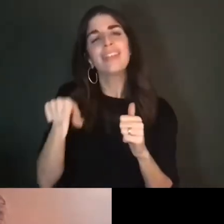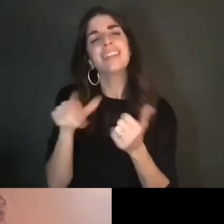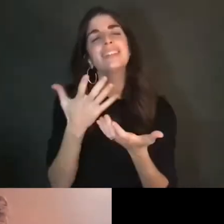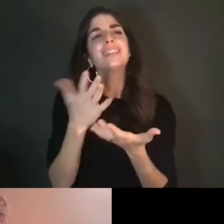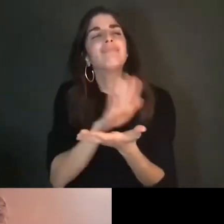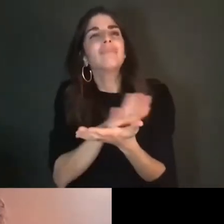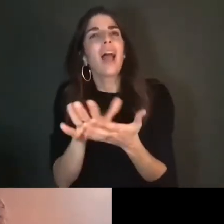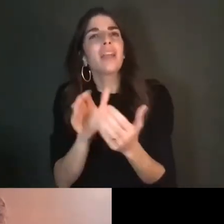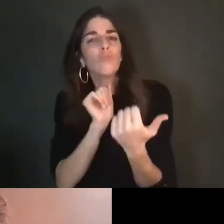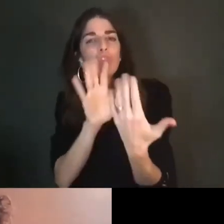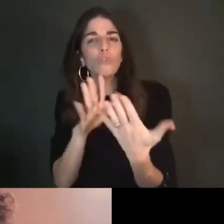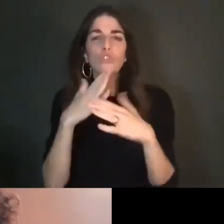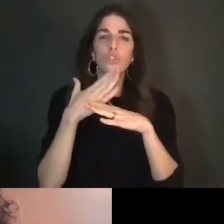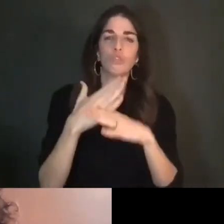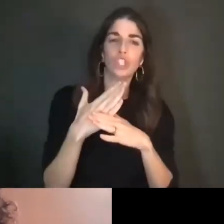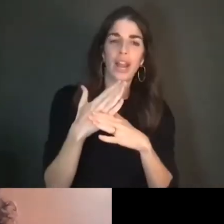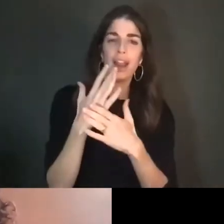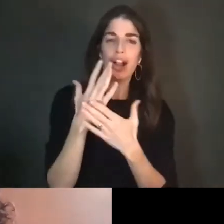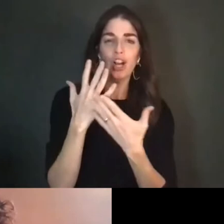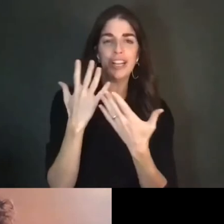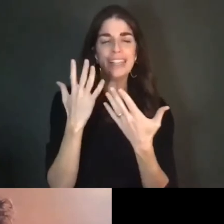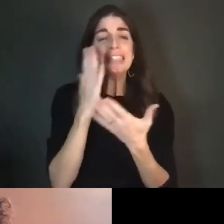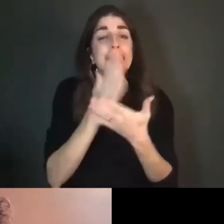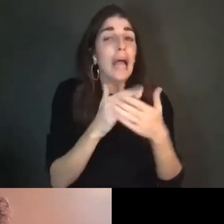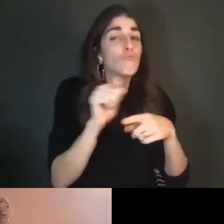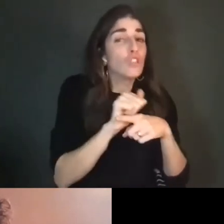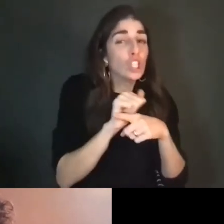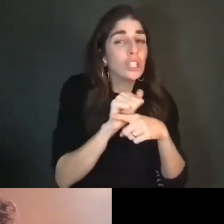share a semi-rehearsed performance without the longer rehearsal work that goes into a